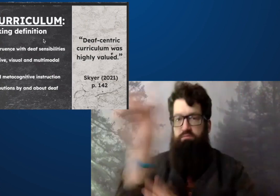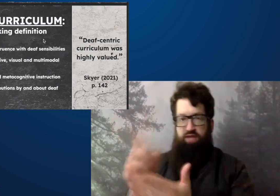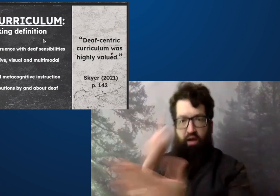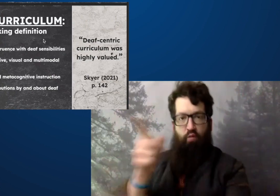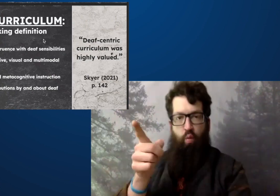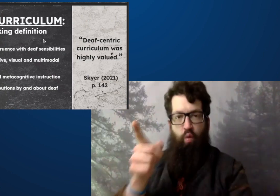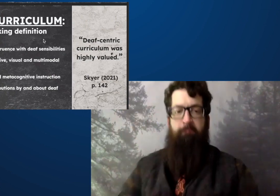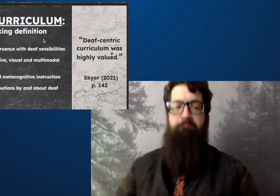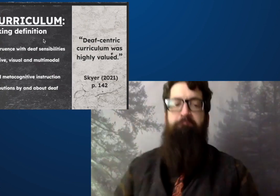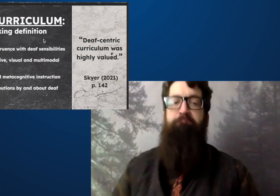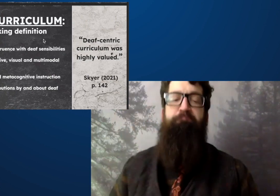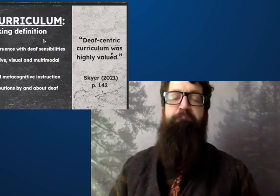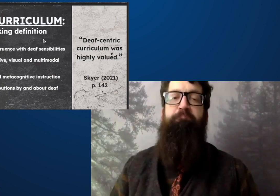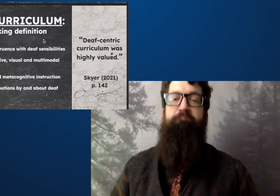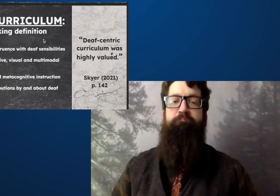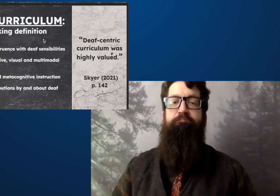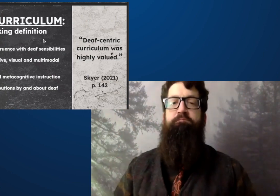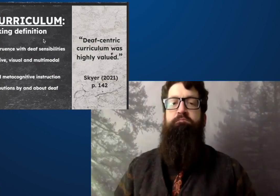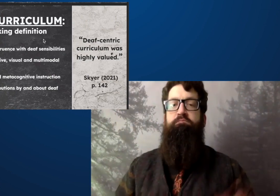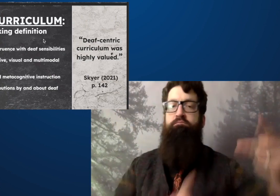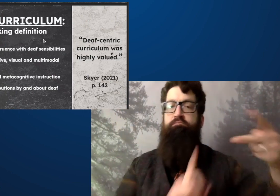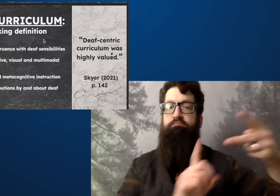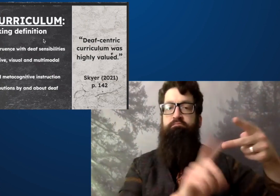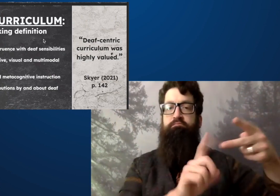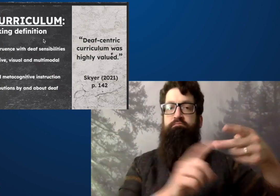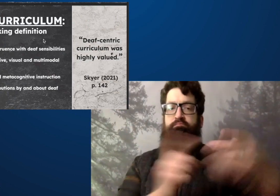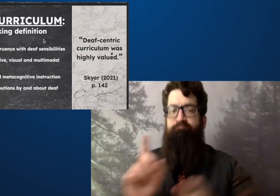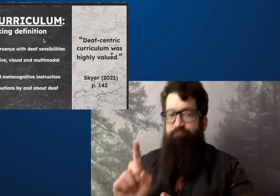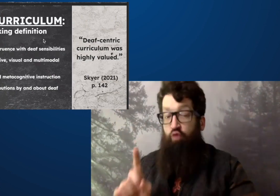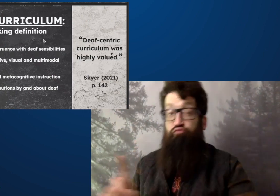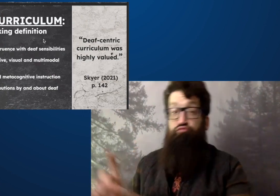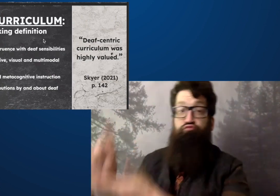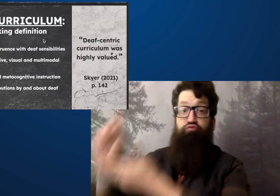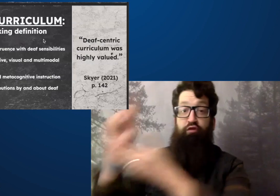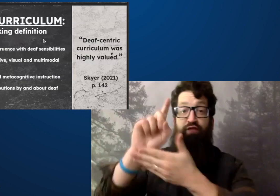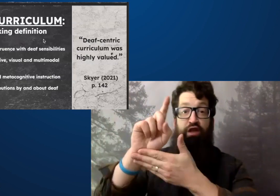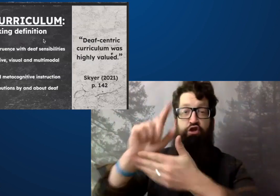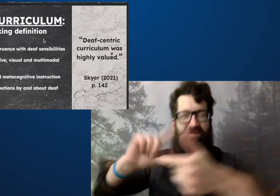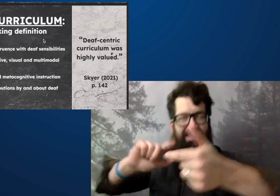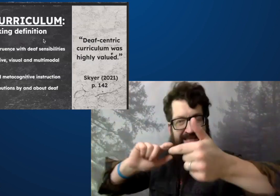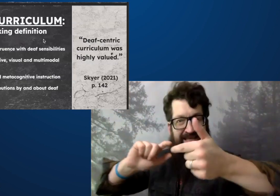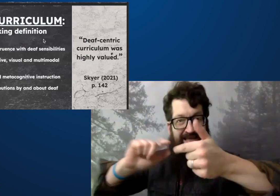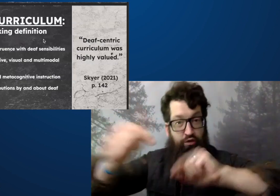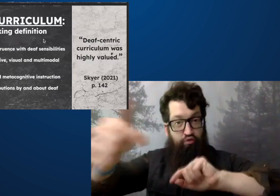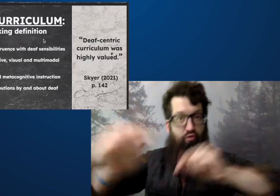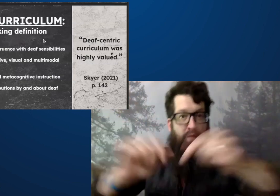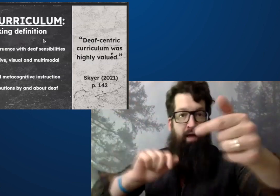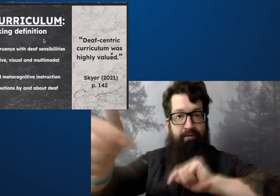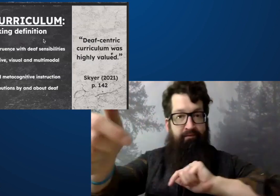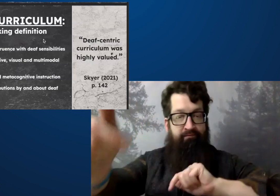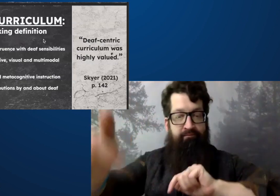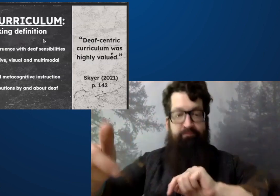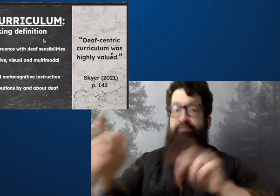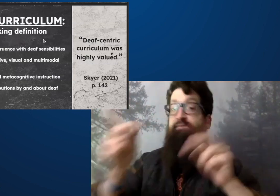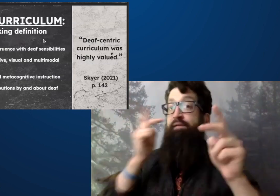And instead of trying to make something that is already in place, fit and adapt it for deaf children.